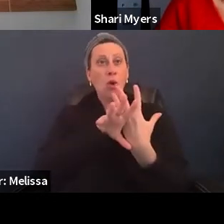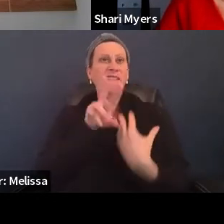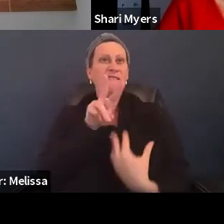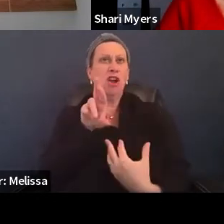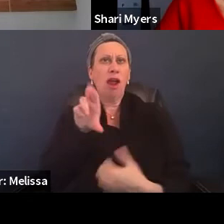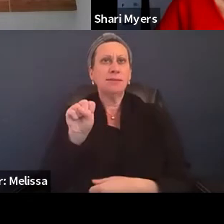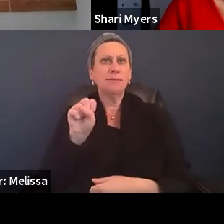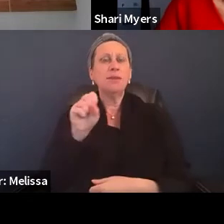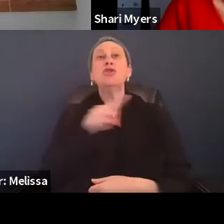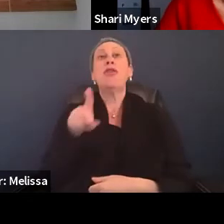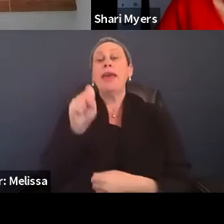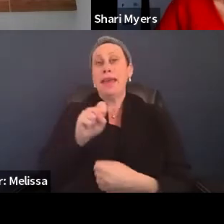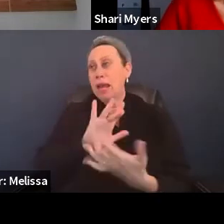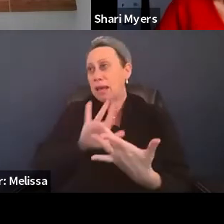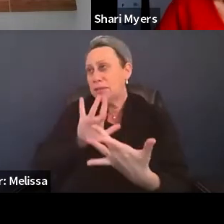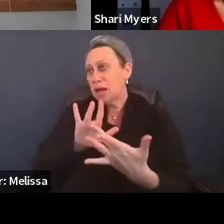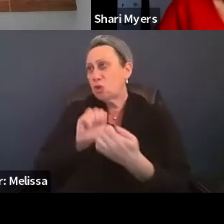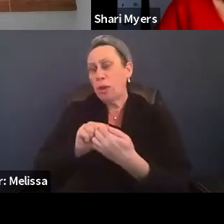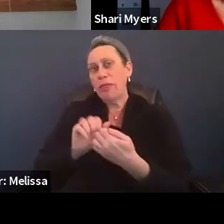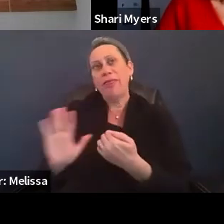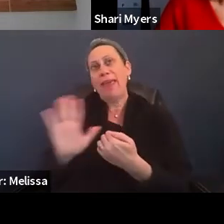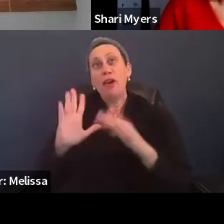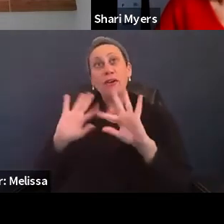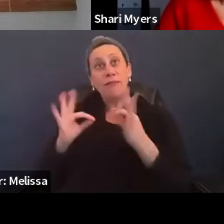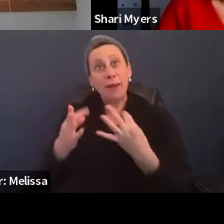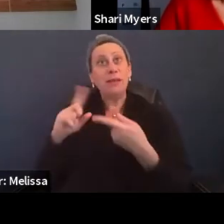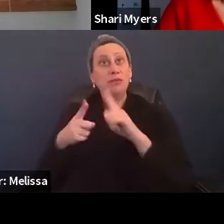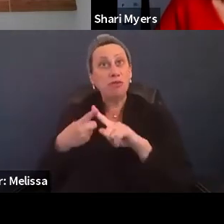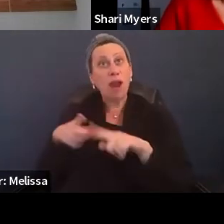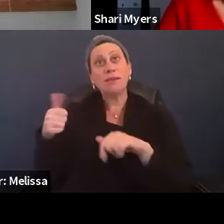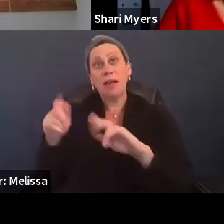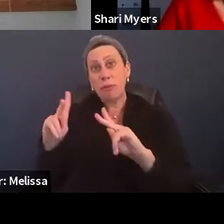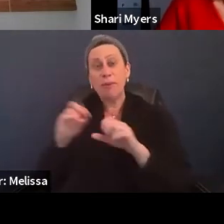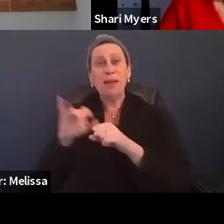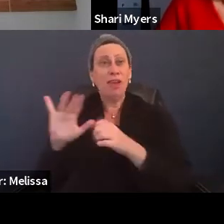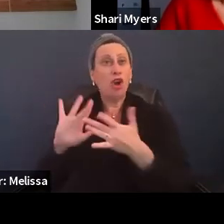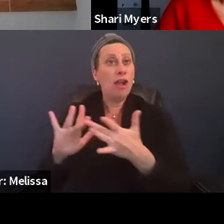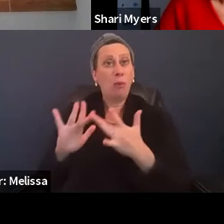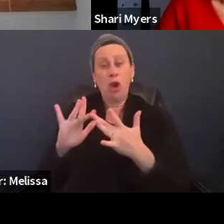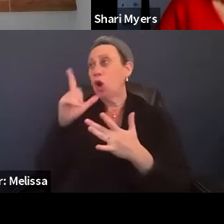so that they can stay in touch with their families, friends, other people in their network who are not in the shelter